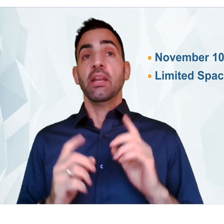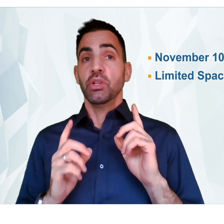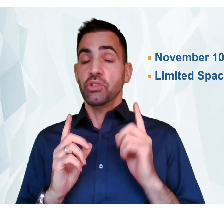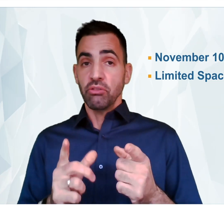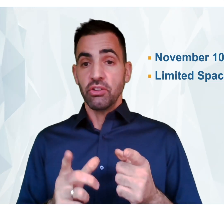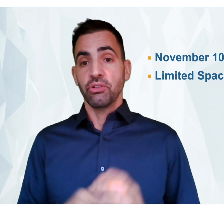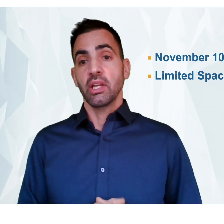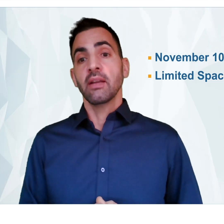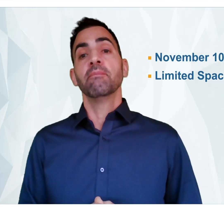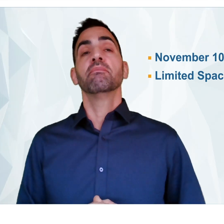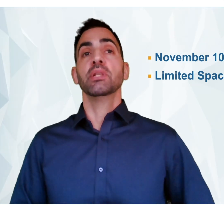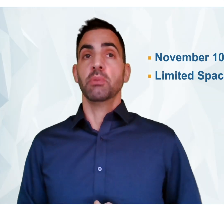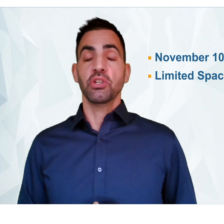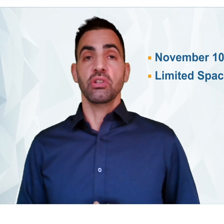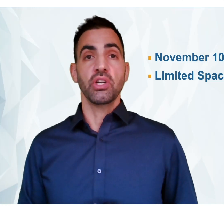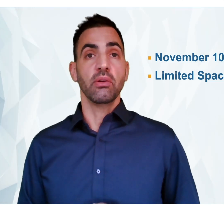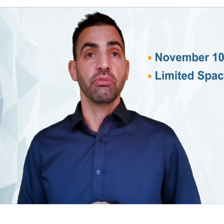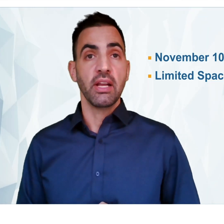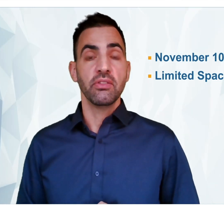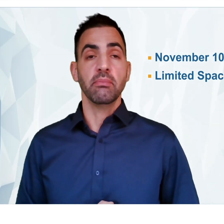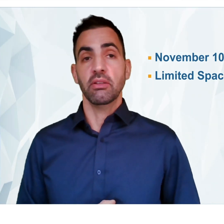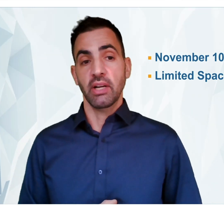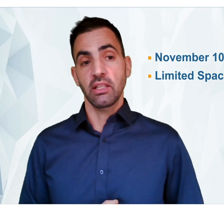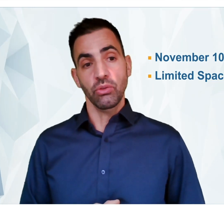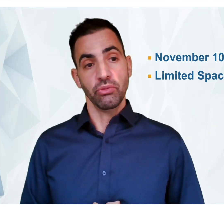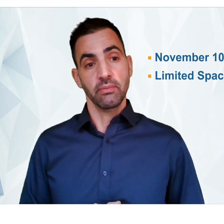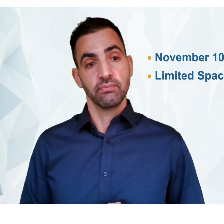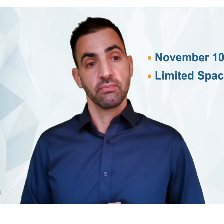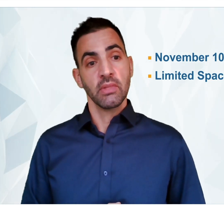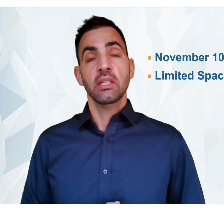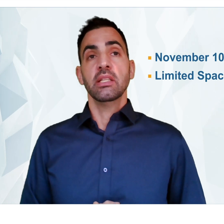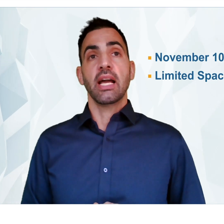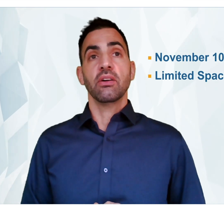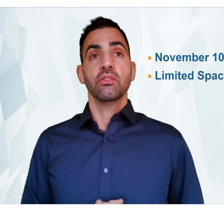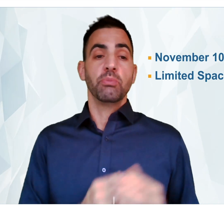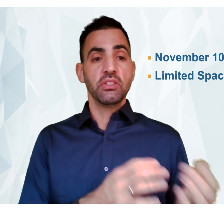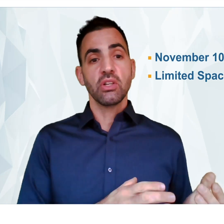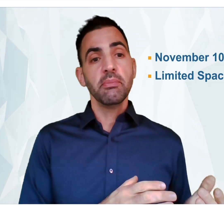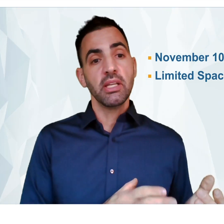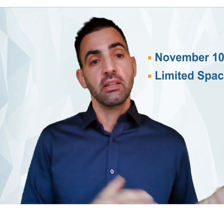Then, when you're done registering, please make sure to share it with friends that might find it useful. Now spaces are limited